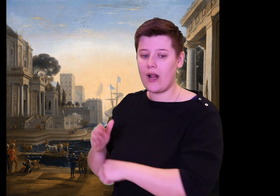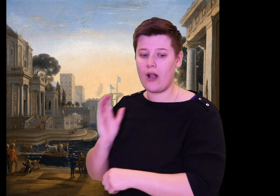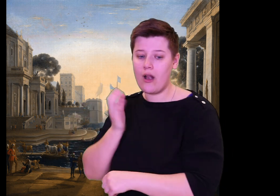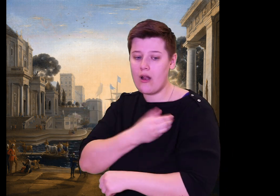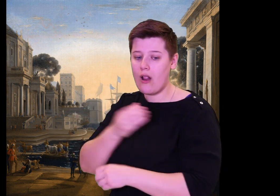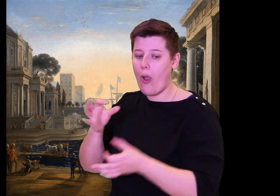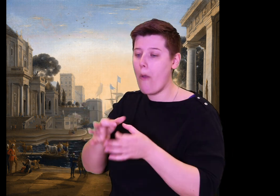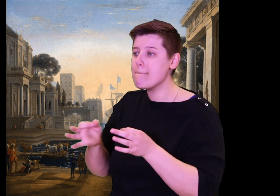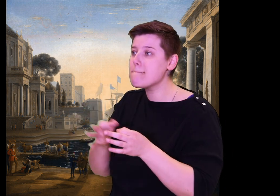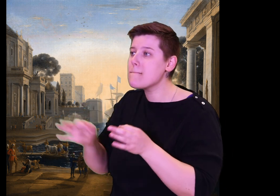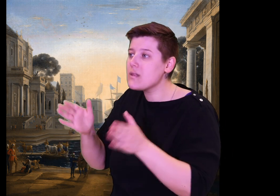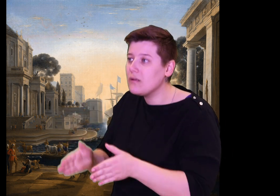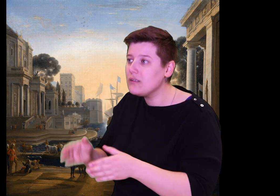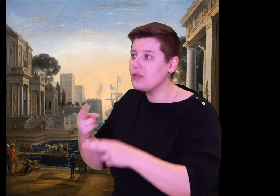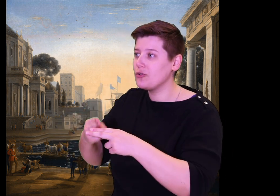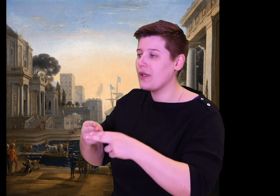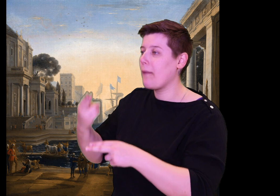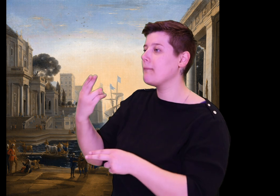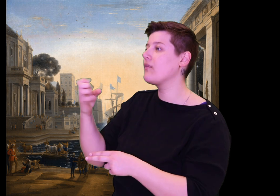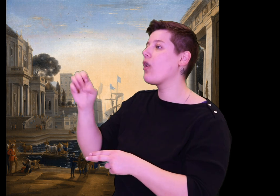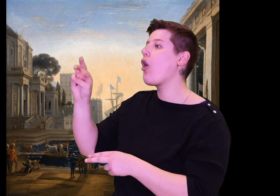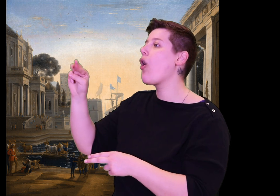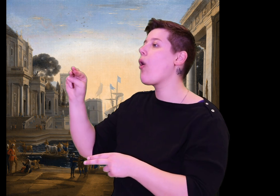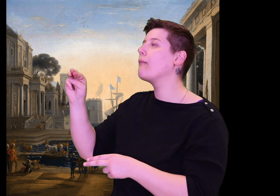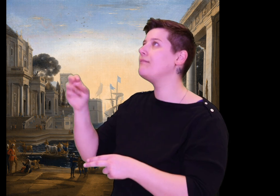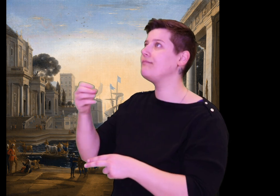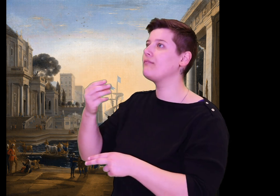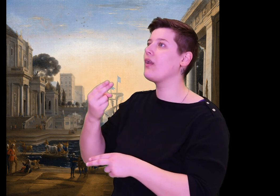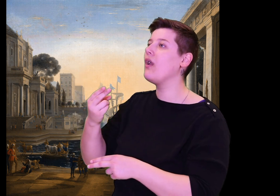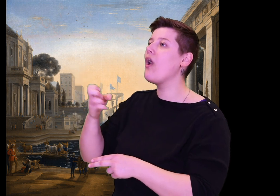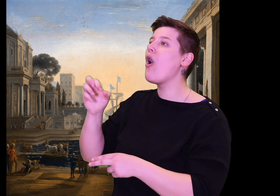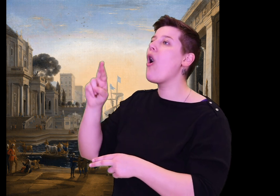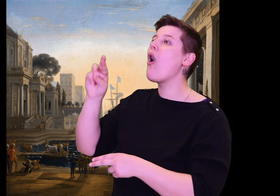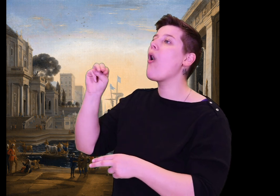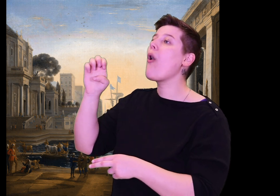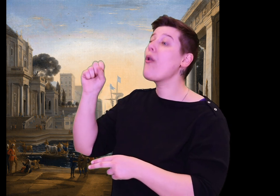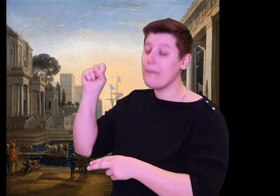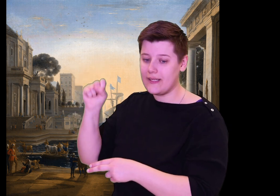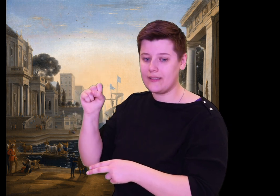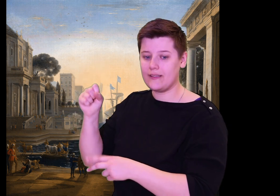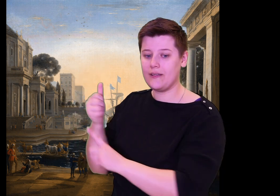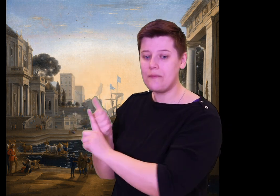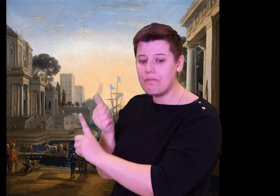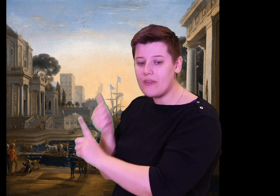With that, she tied her sandals to her feet, the marvelous golden sandals that